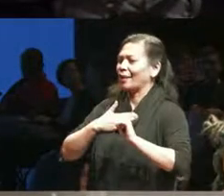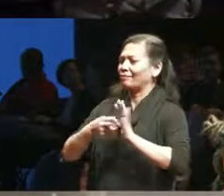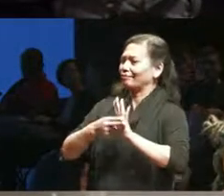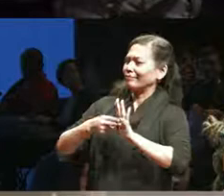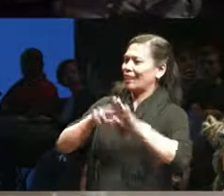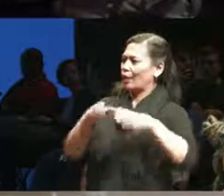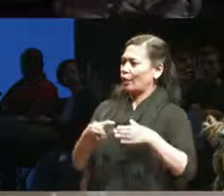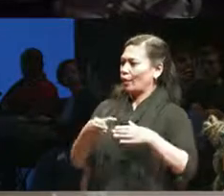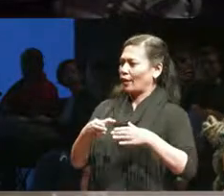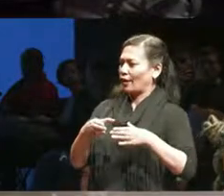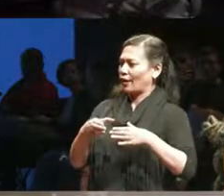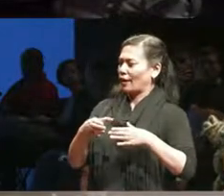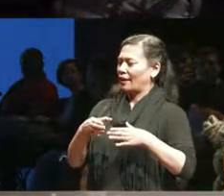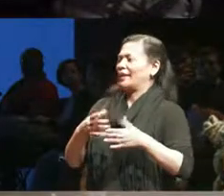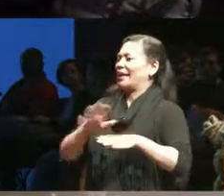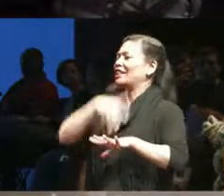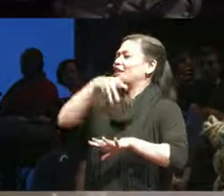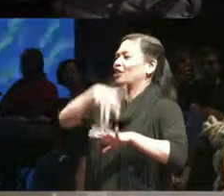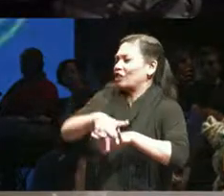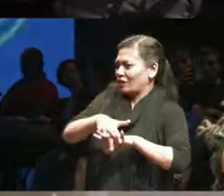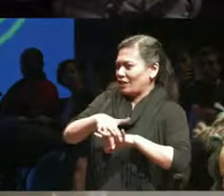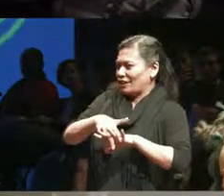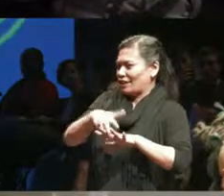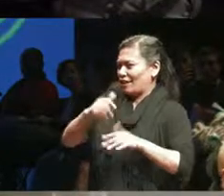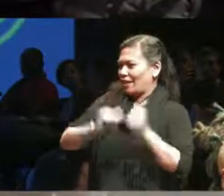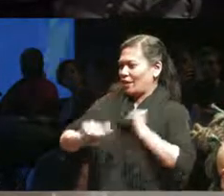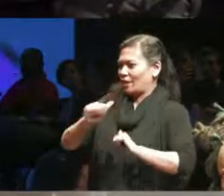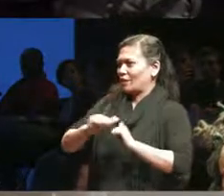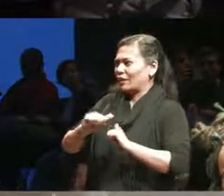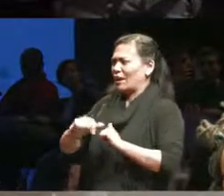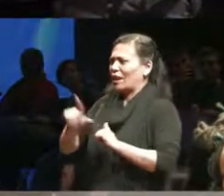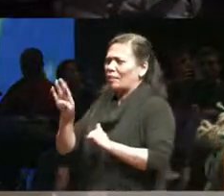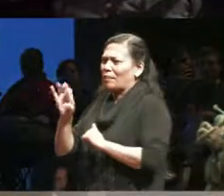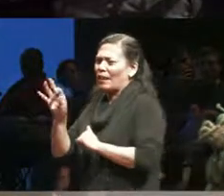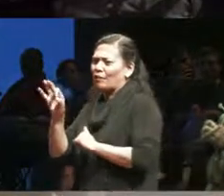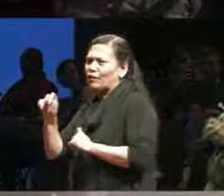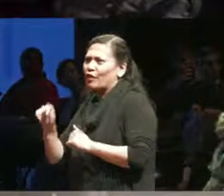artist. So I'm a Blackfoot artist or a queer artist or a disabled artist or all